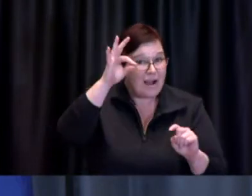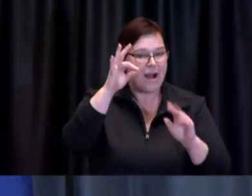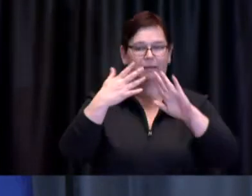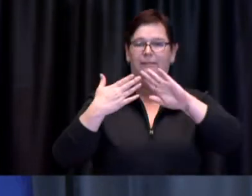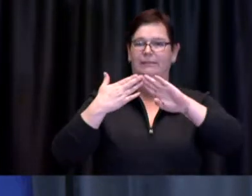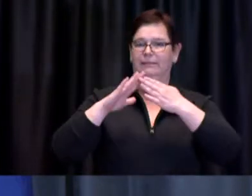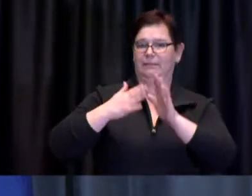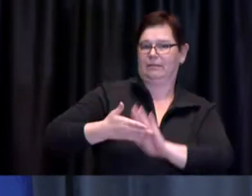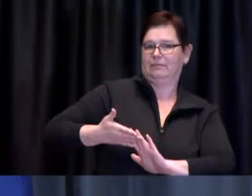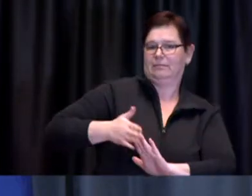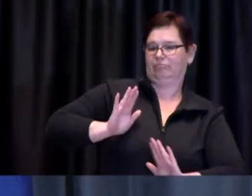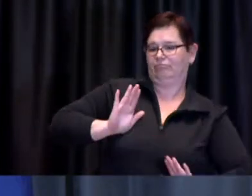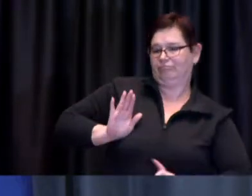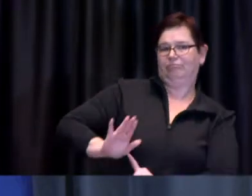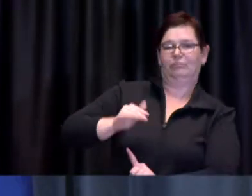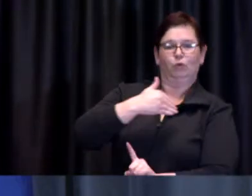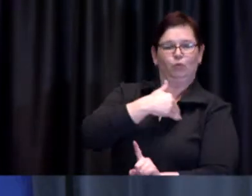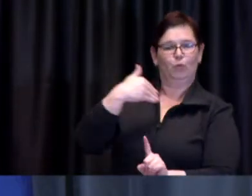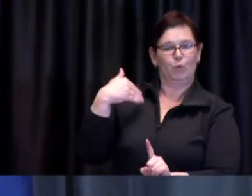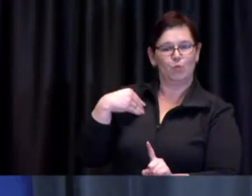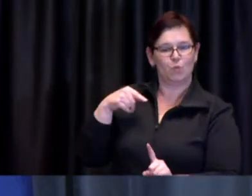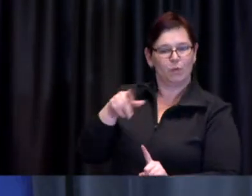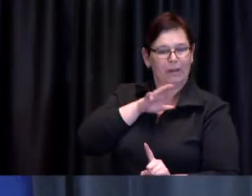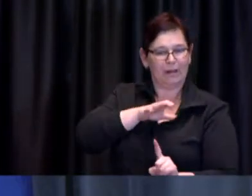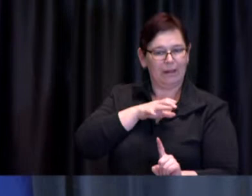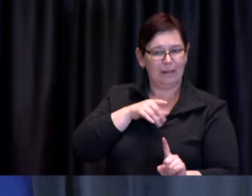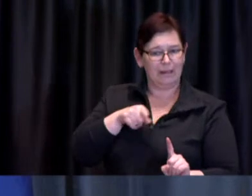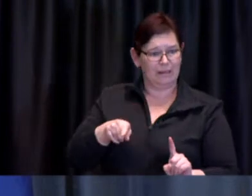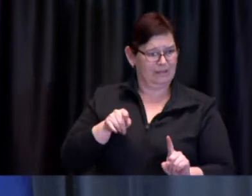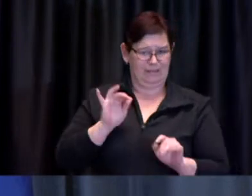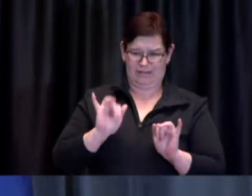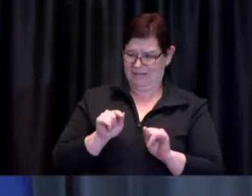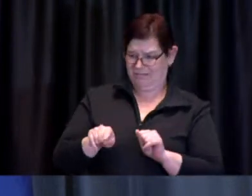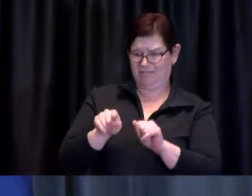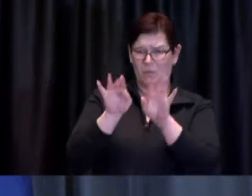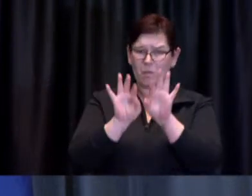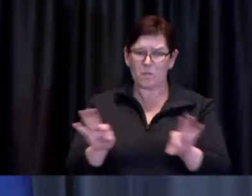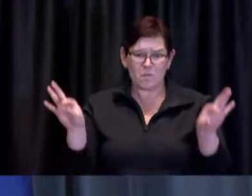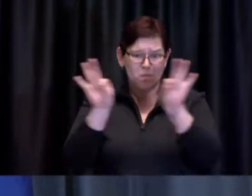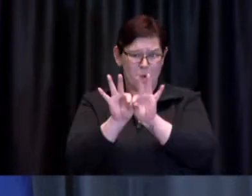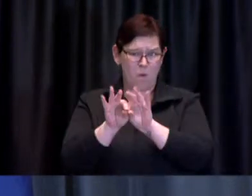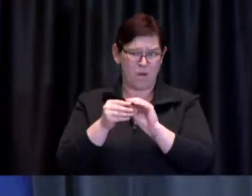While this is a very significant number of people being vaccinated each week in our clinics,